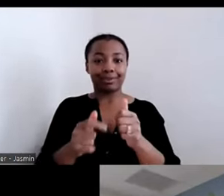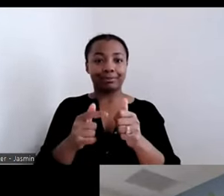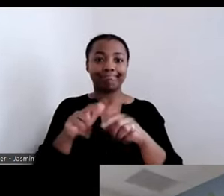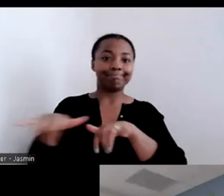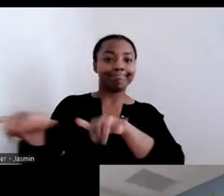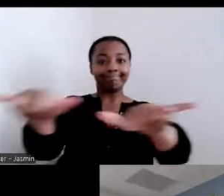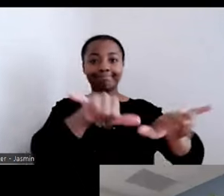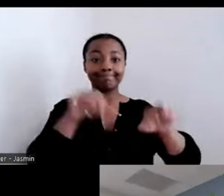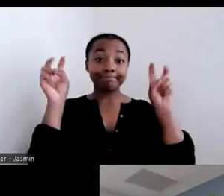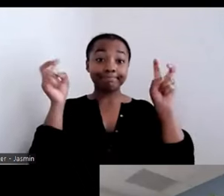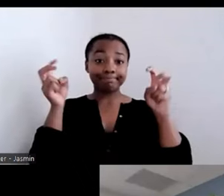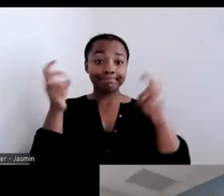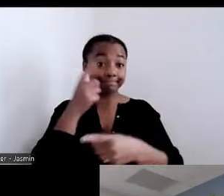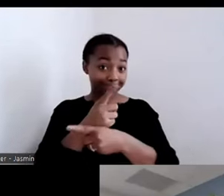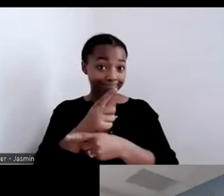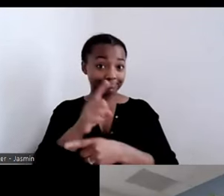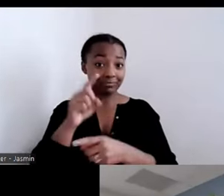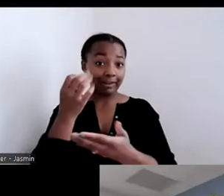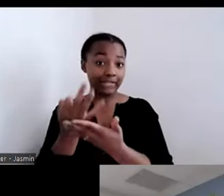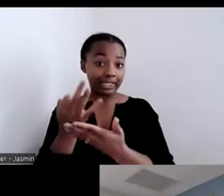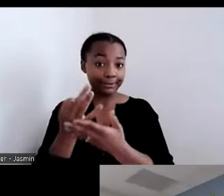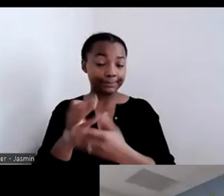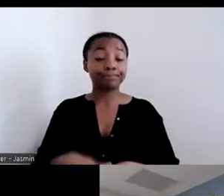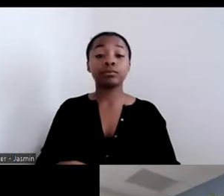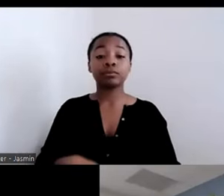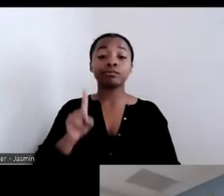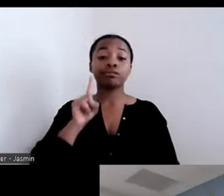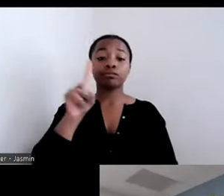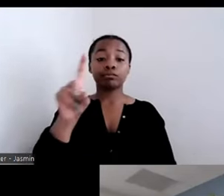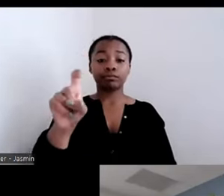you could just start us out with what are the different sources of funding out there